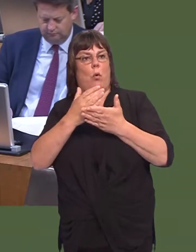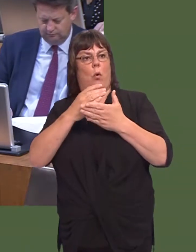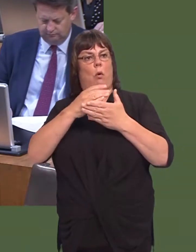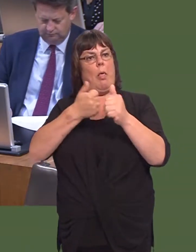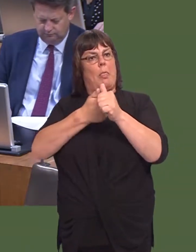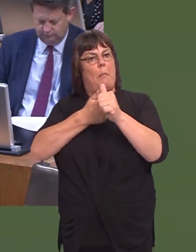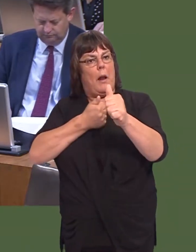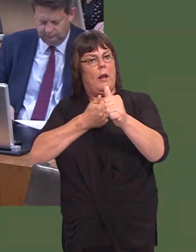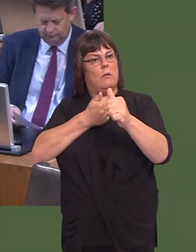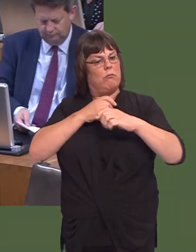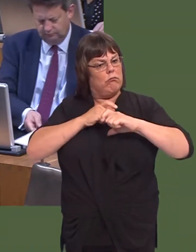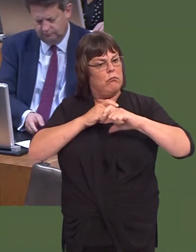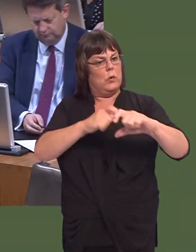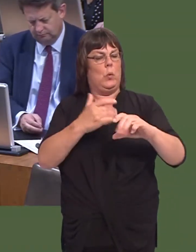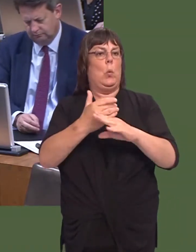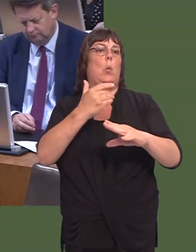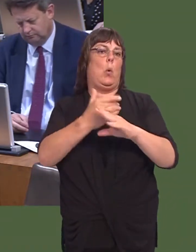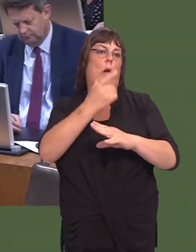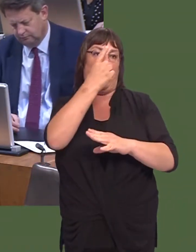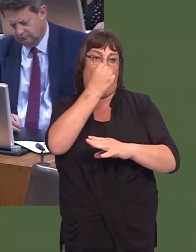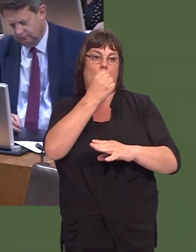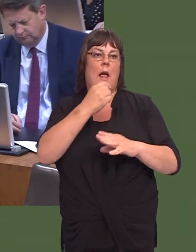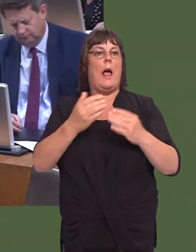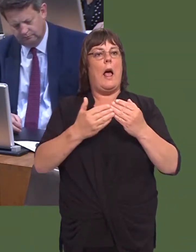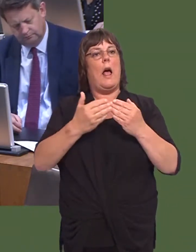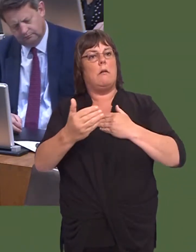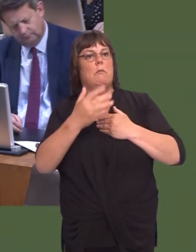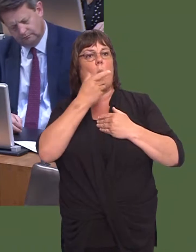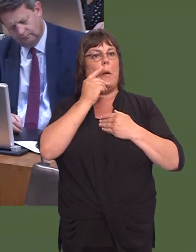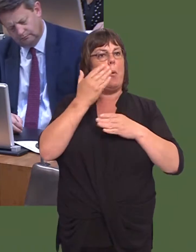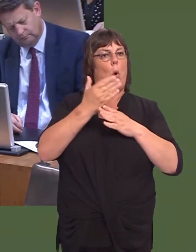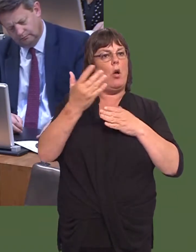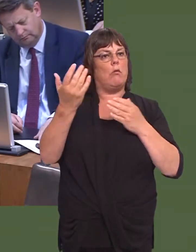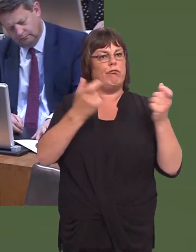the plant continues to operate in the future and continues to employ similar numbers in the future.